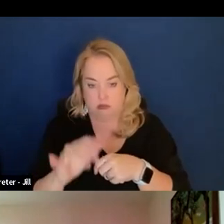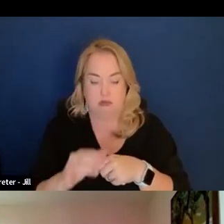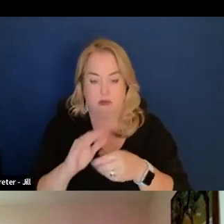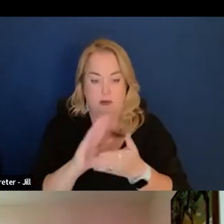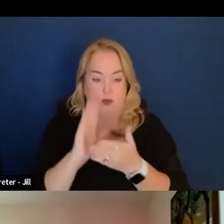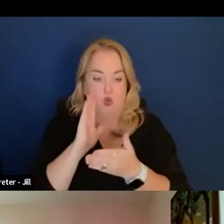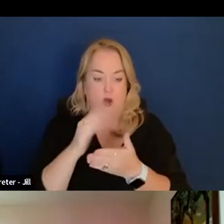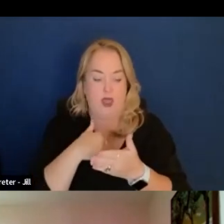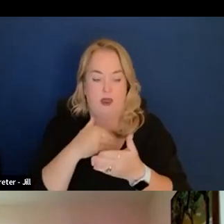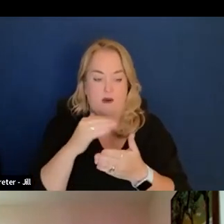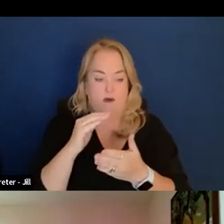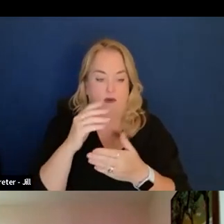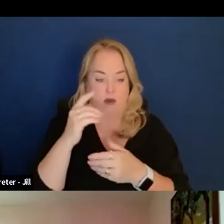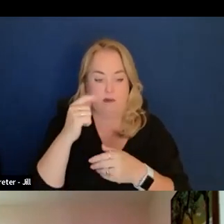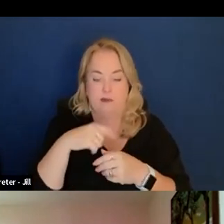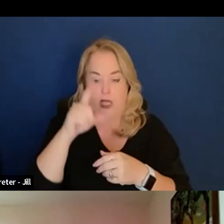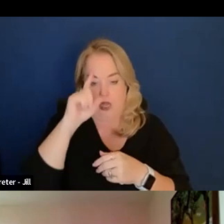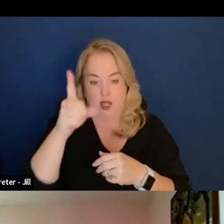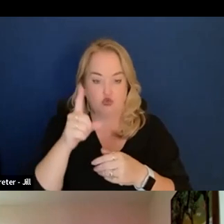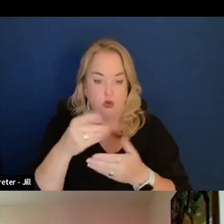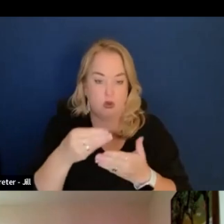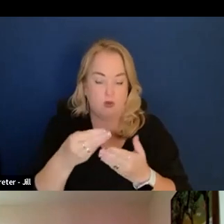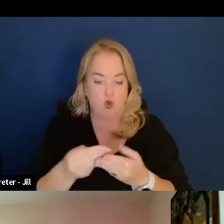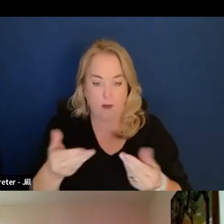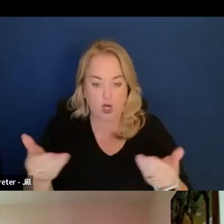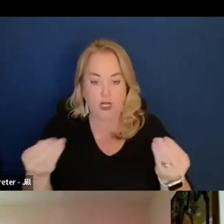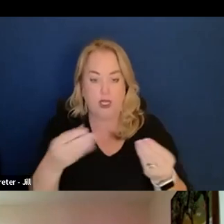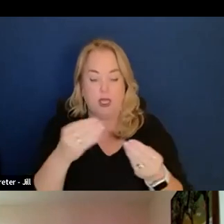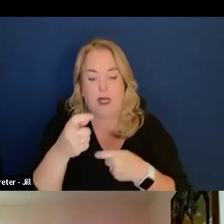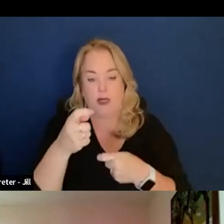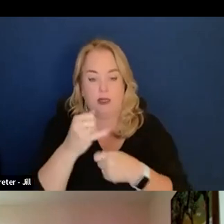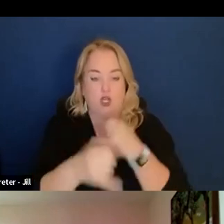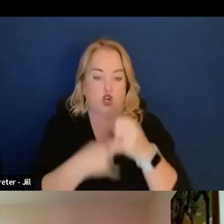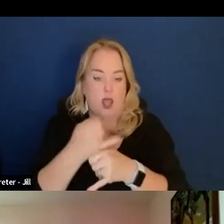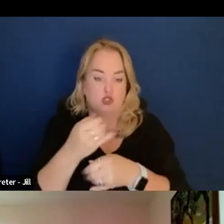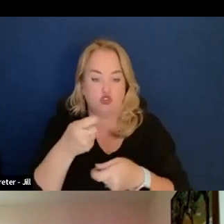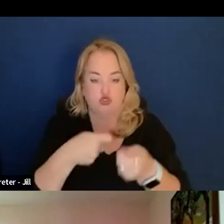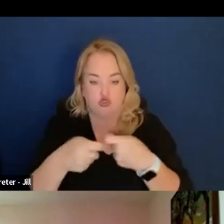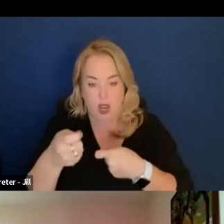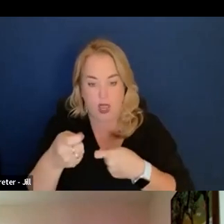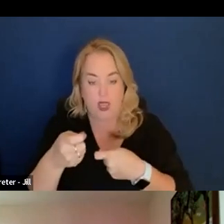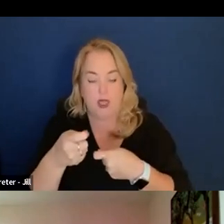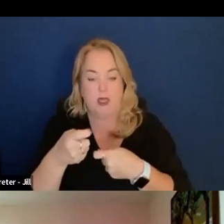about intellectual property and if there were international trade agreements that applied. Whether the work was inside the US or outside the US.